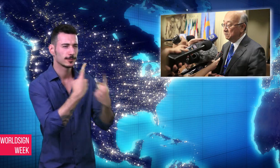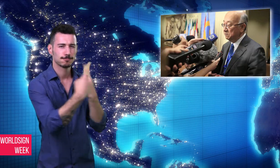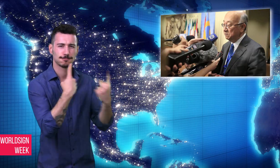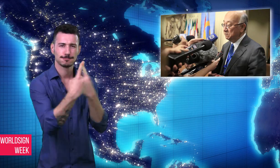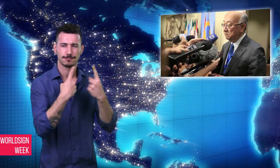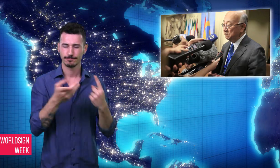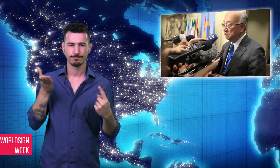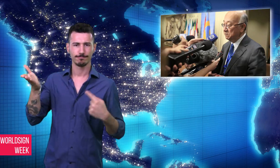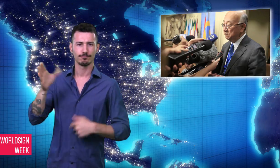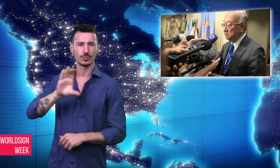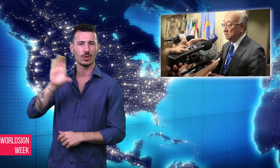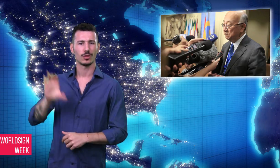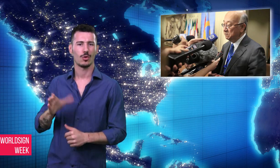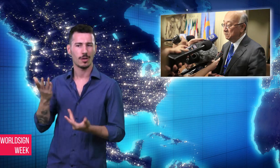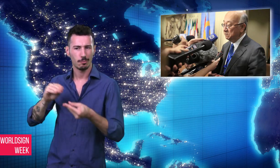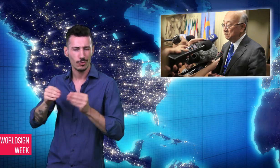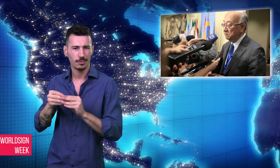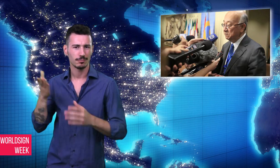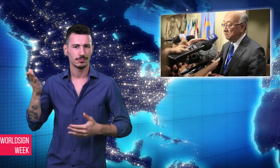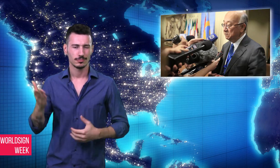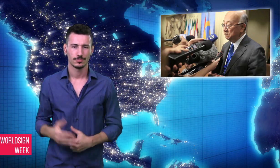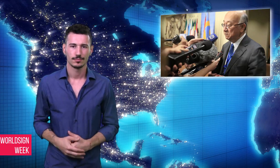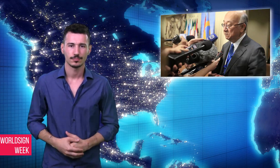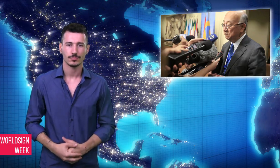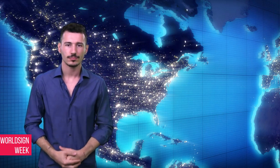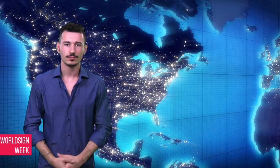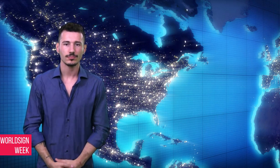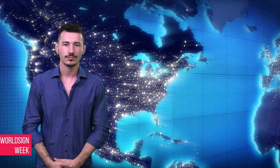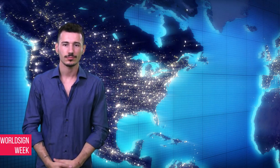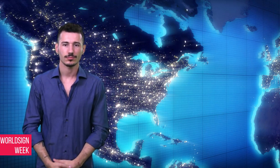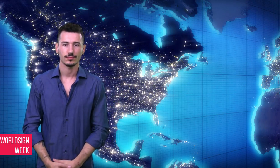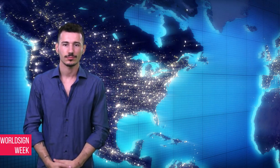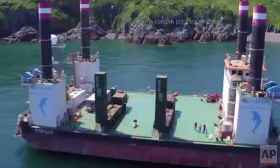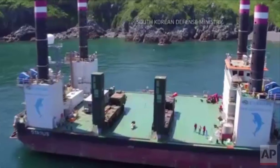Council emergency meeting on North Korea.